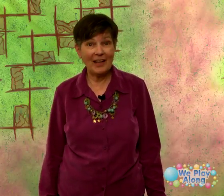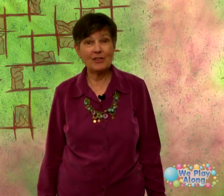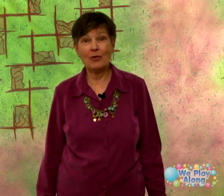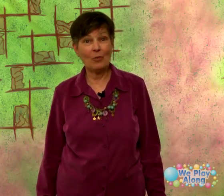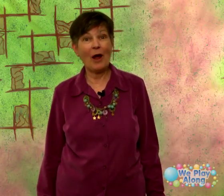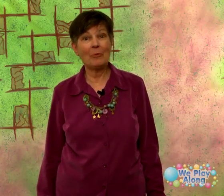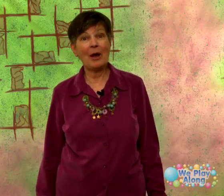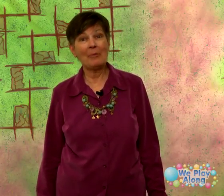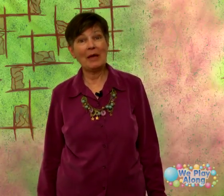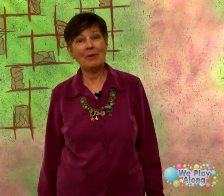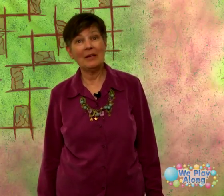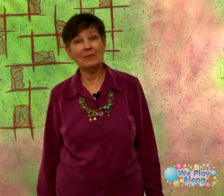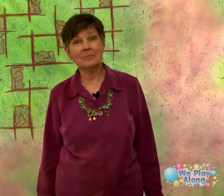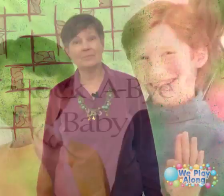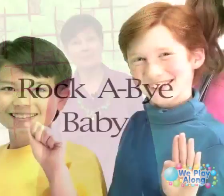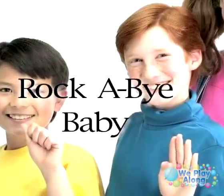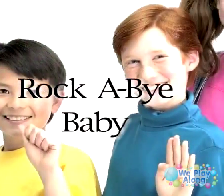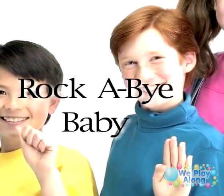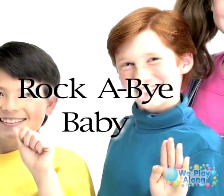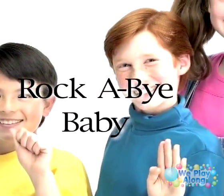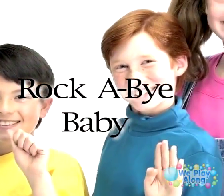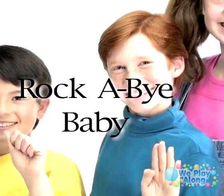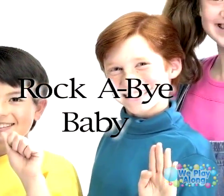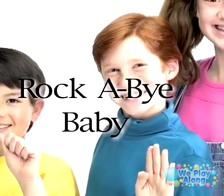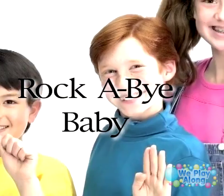for rock-a-bye baby